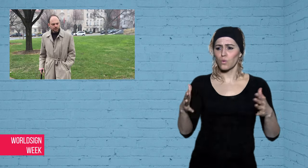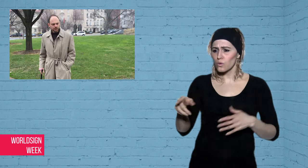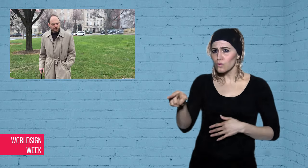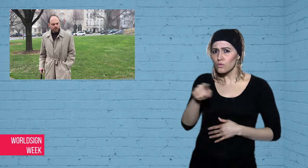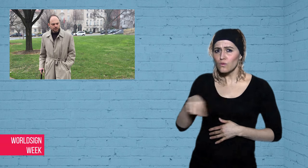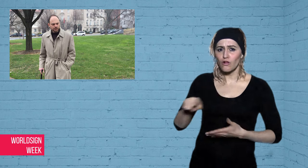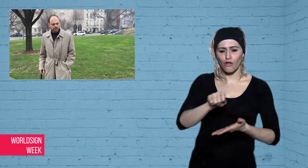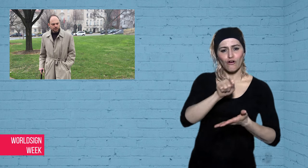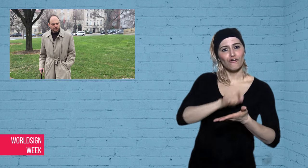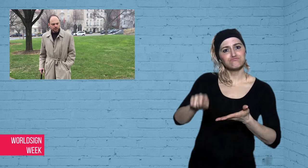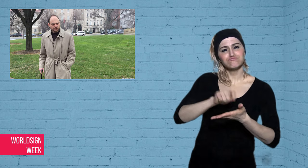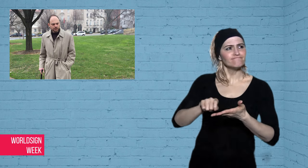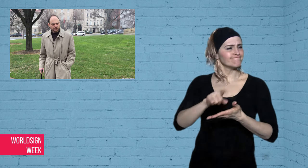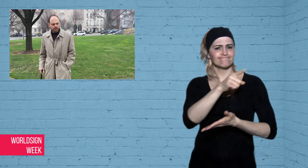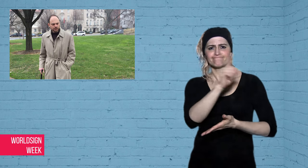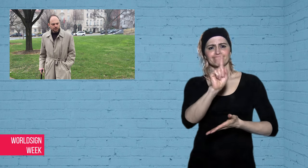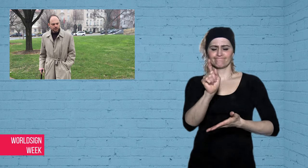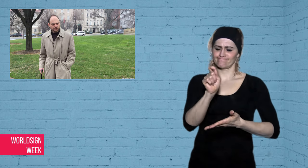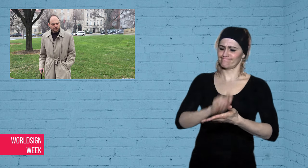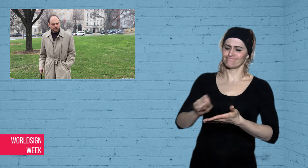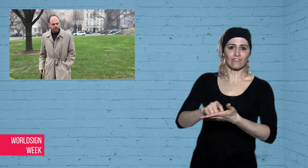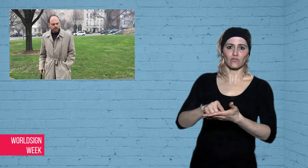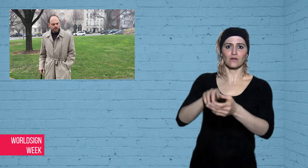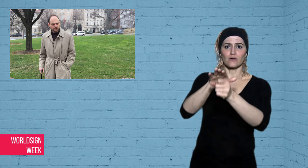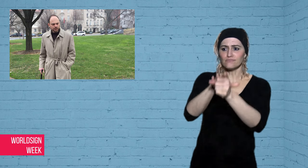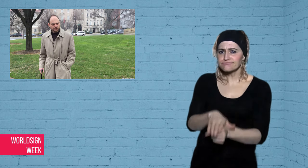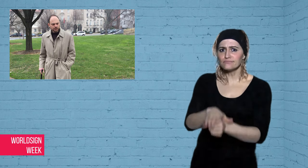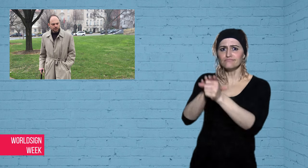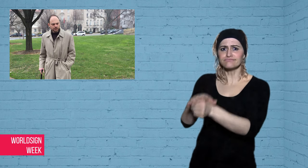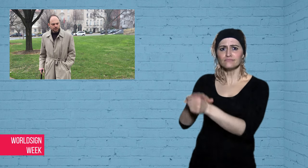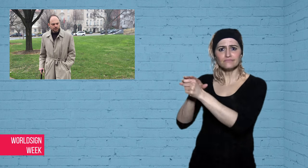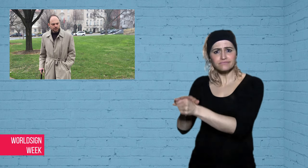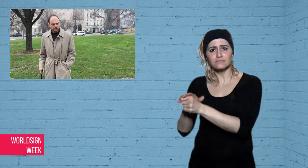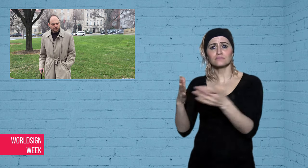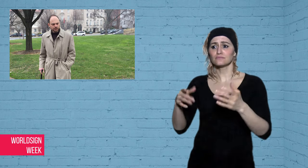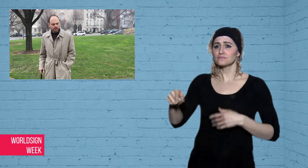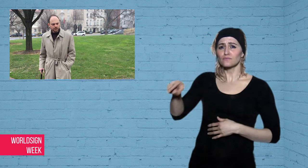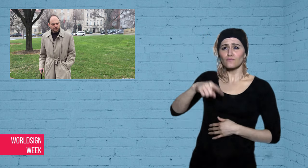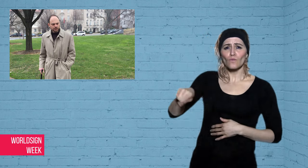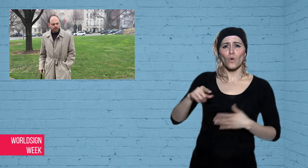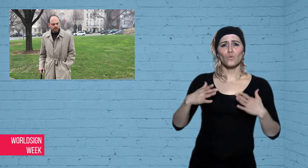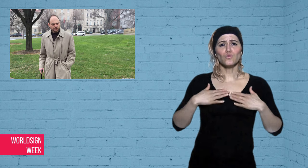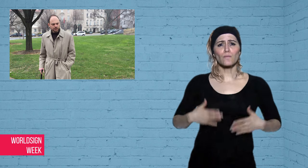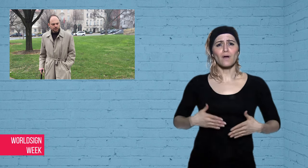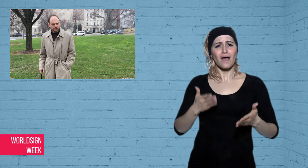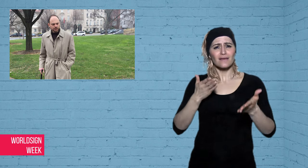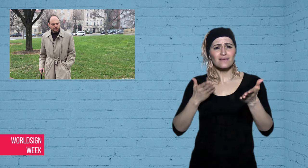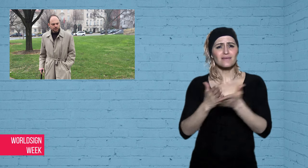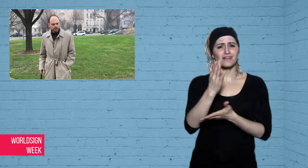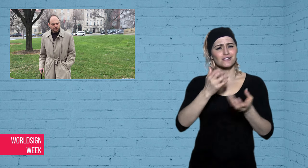advocates, whistleblowers and other